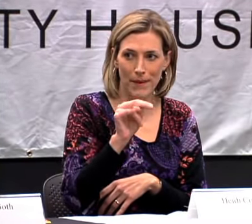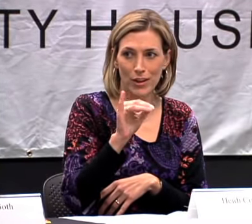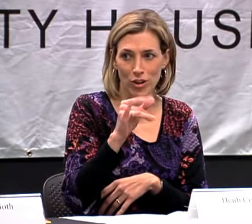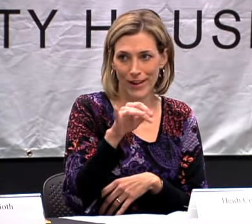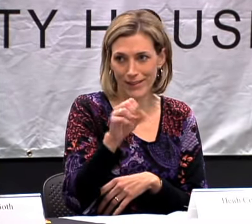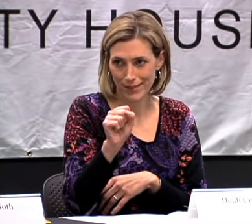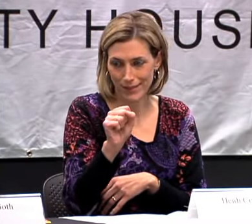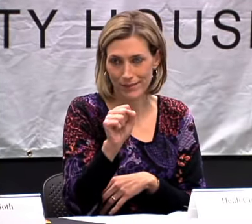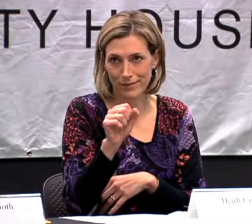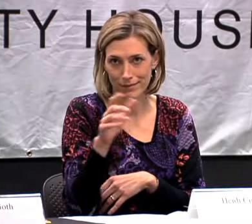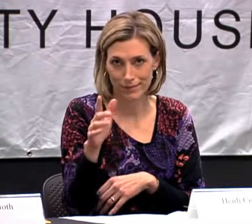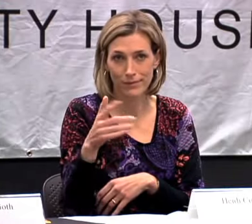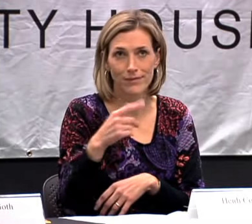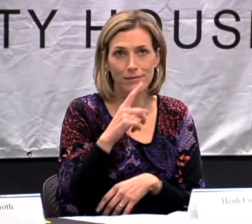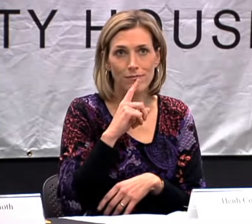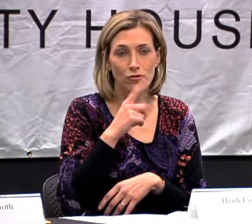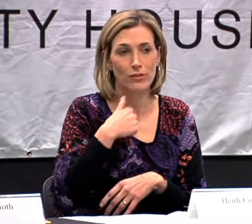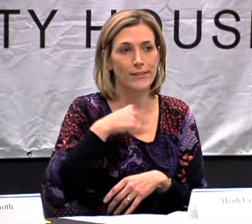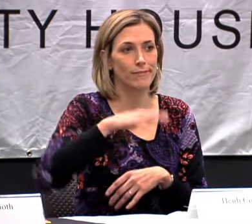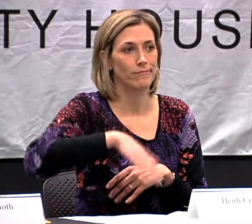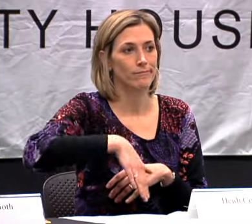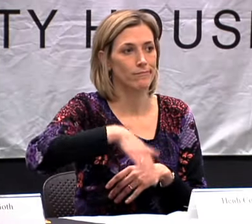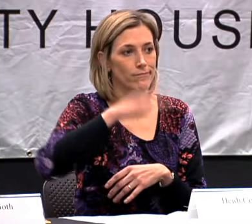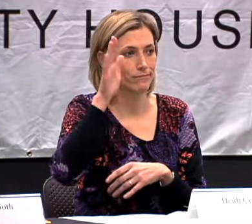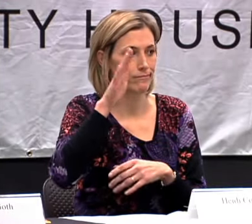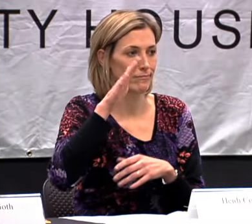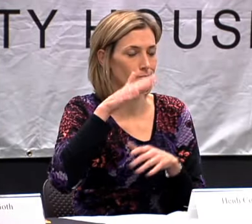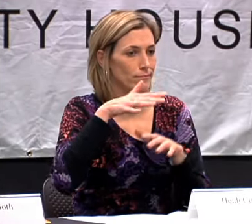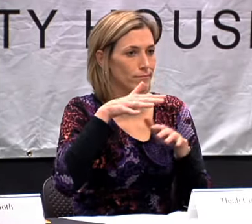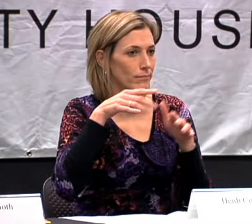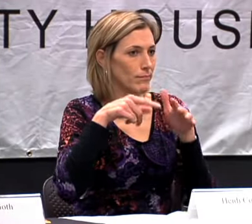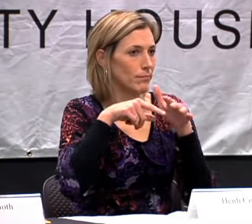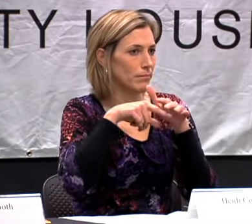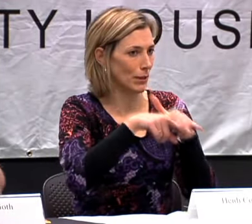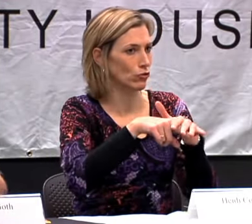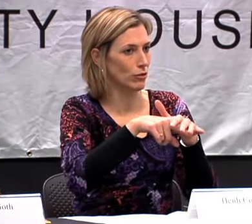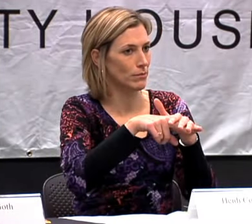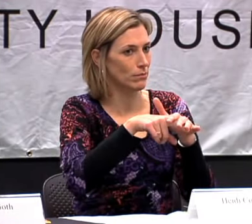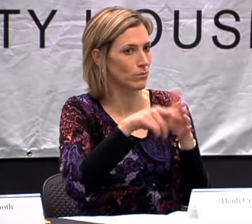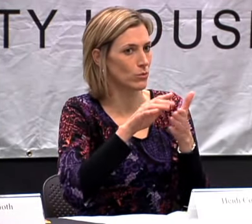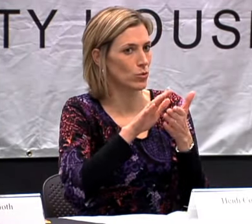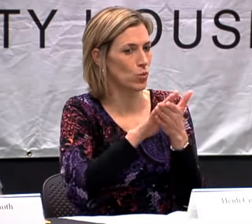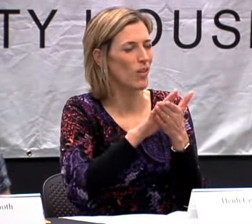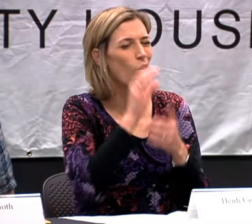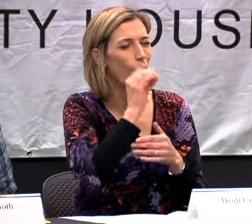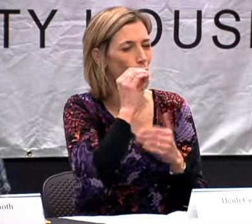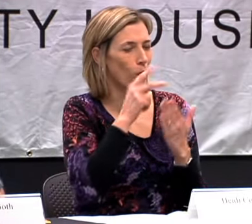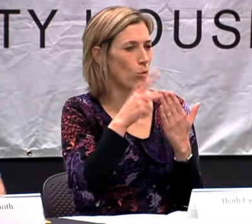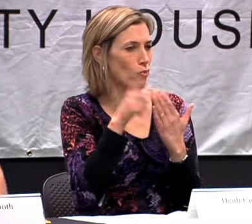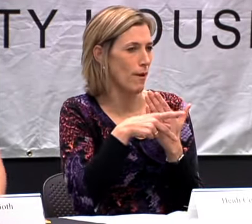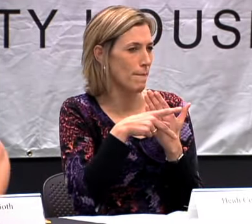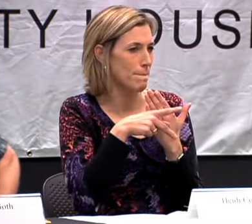SPINAL MENINGITIS. AND I GREW UP IN A MAINSTREAM SCHOOL WHICH WAS AN